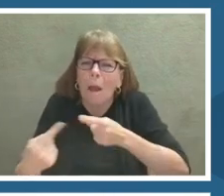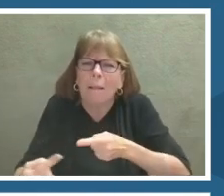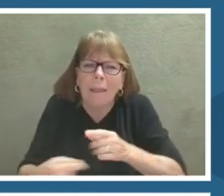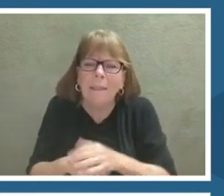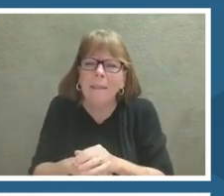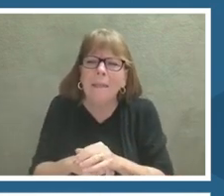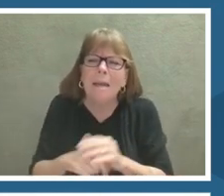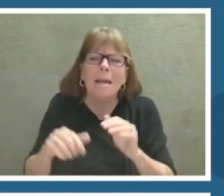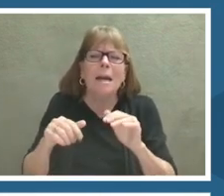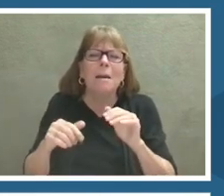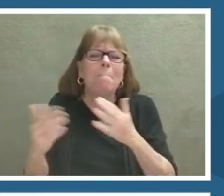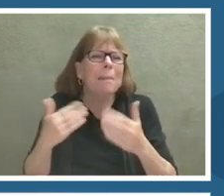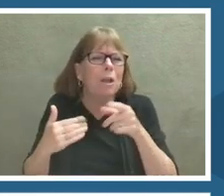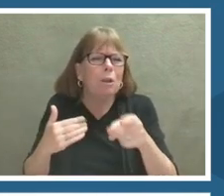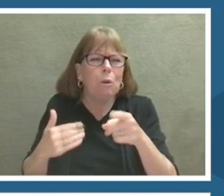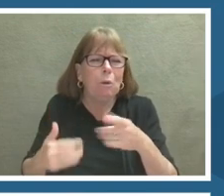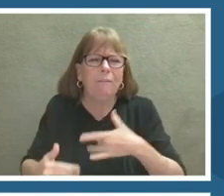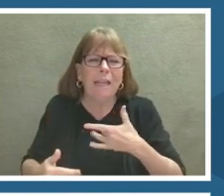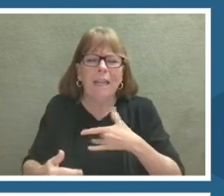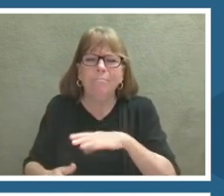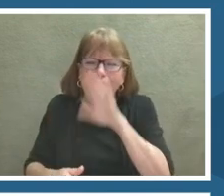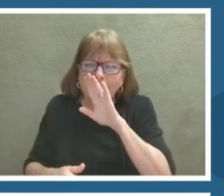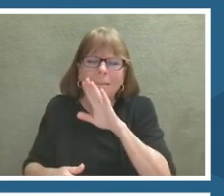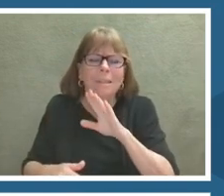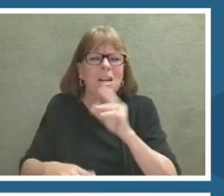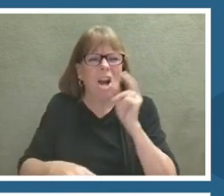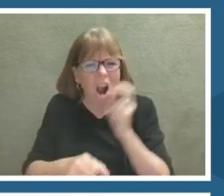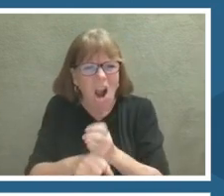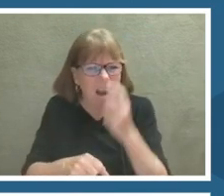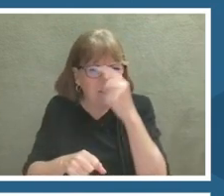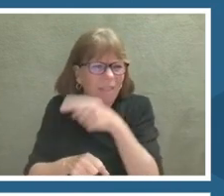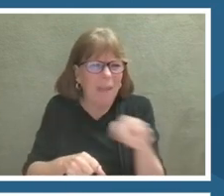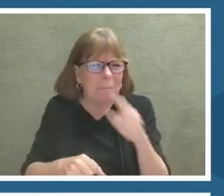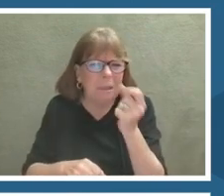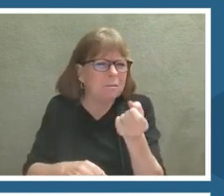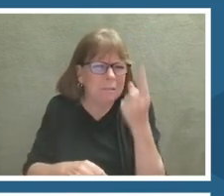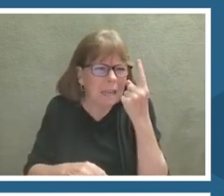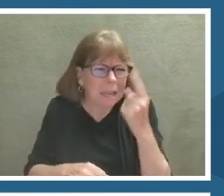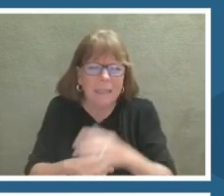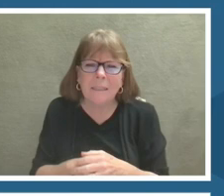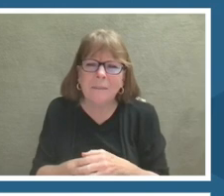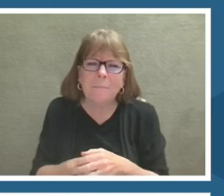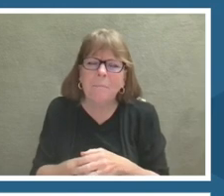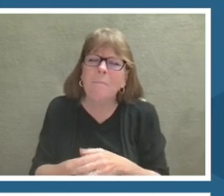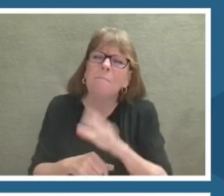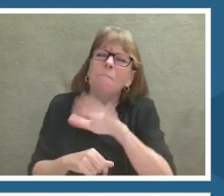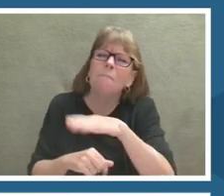Are there techniques that you are using that presented them differently that have helped?